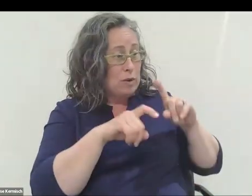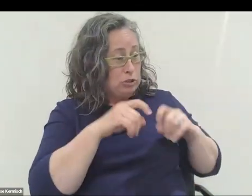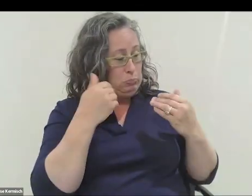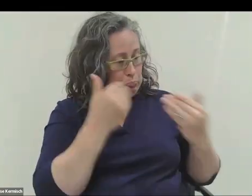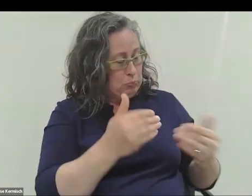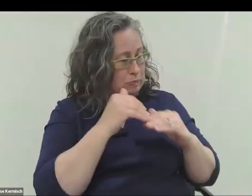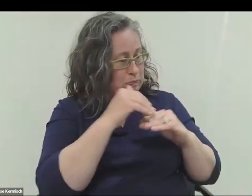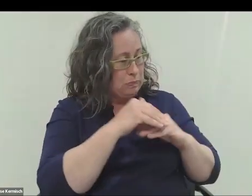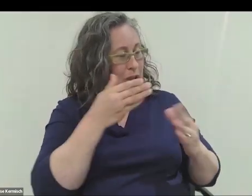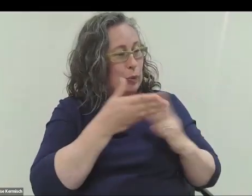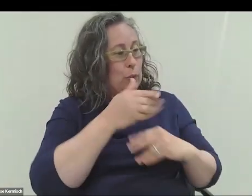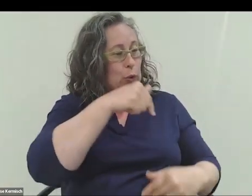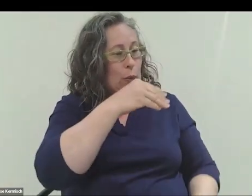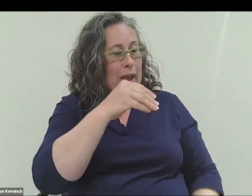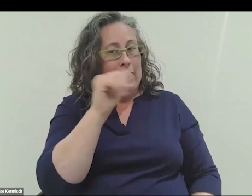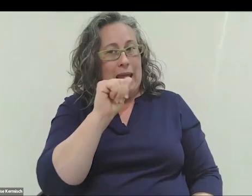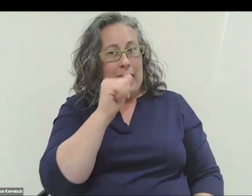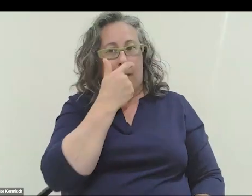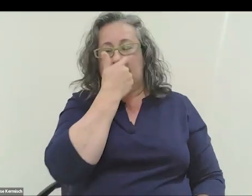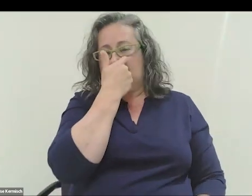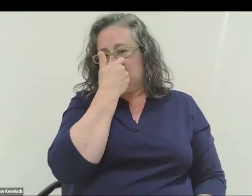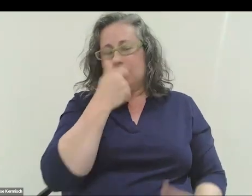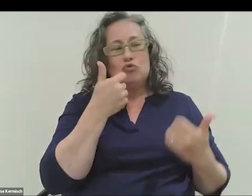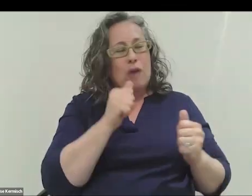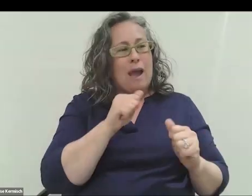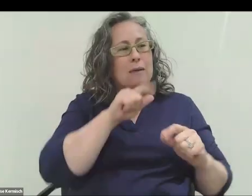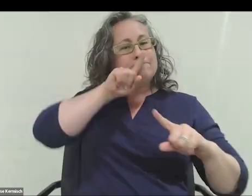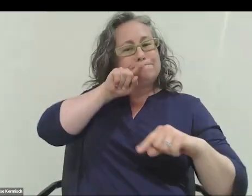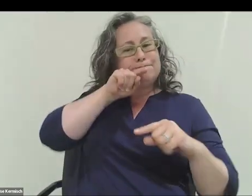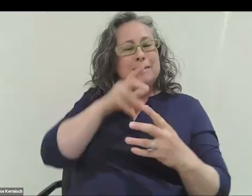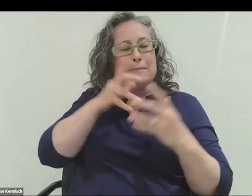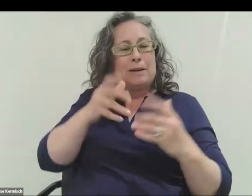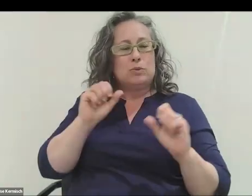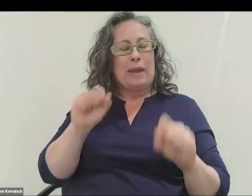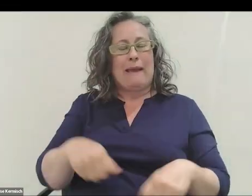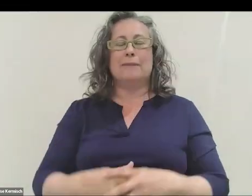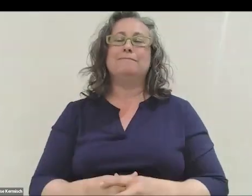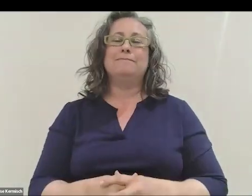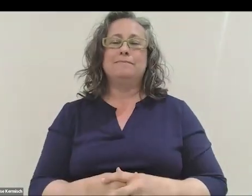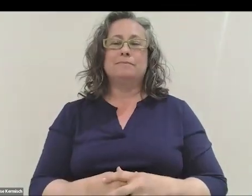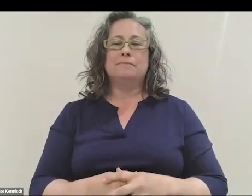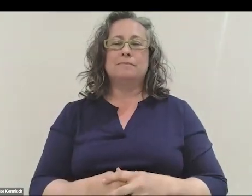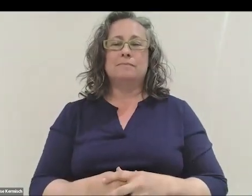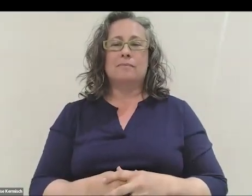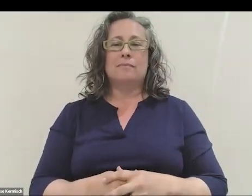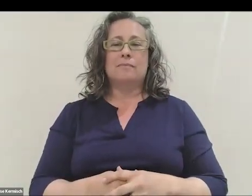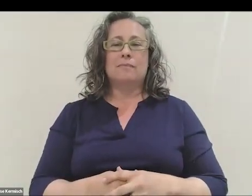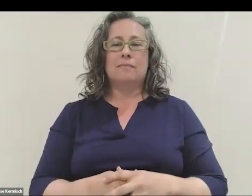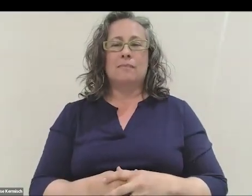through the Q&A feature, and we'll try to get through as many as we can. I think, Chris, one of the things on my mind,